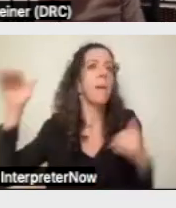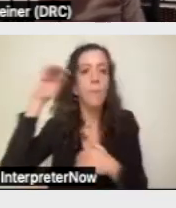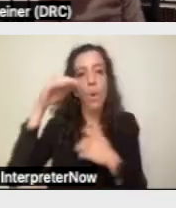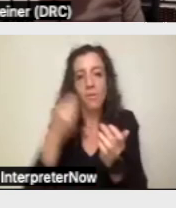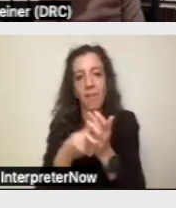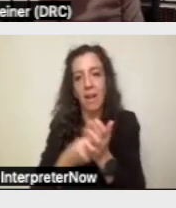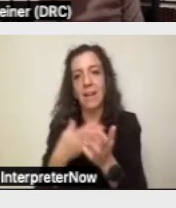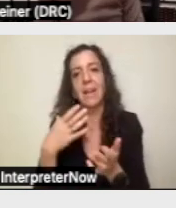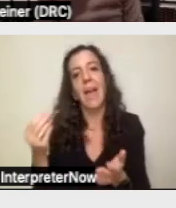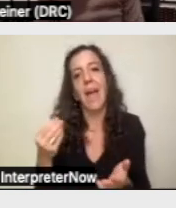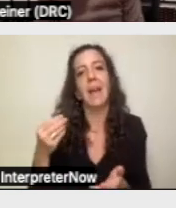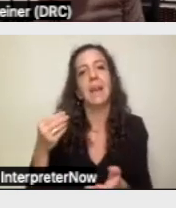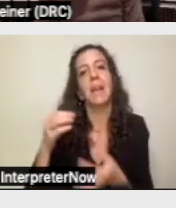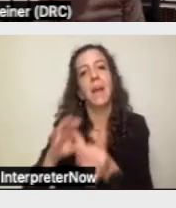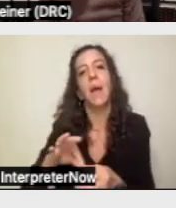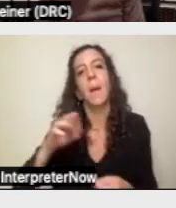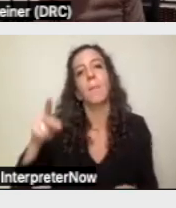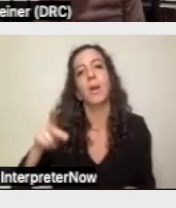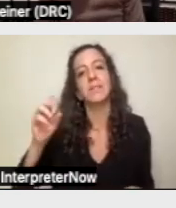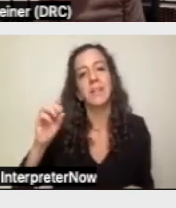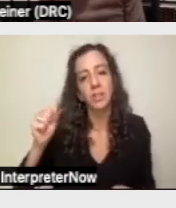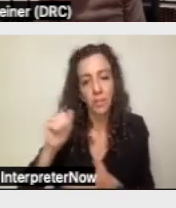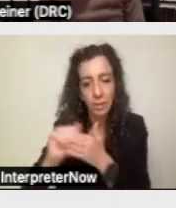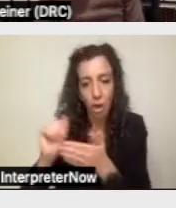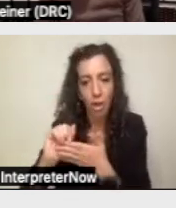of service dollars than people who are from communities of color.